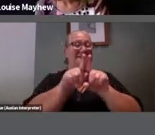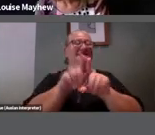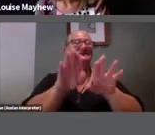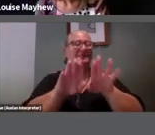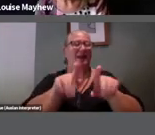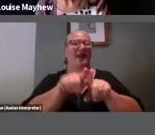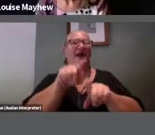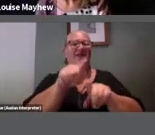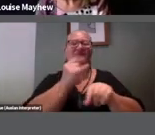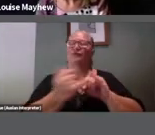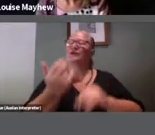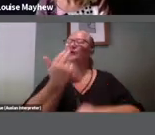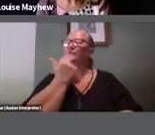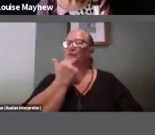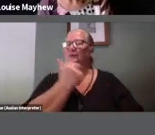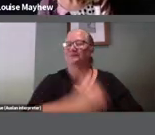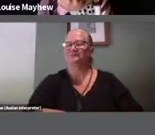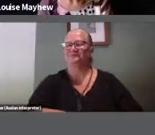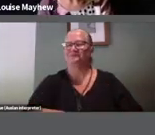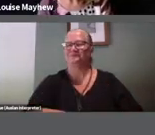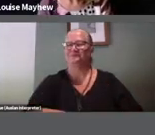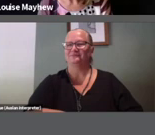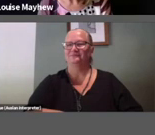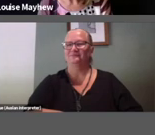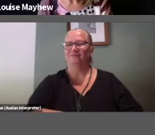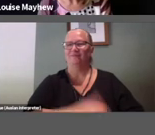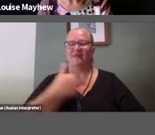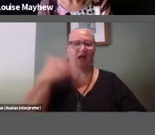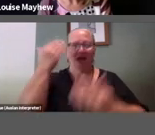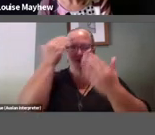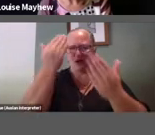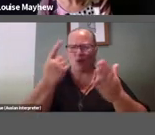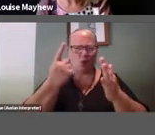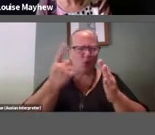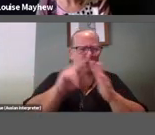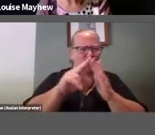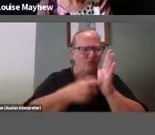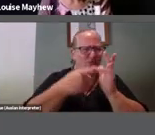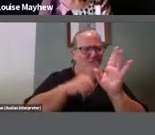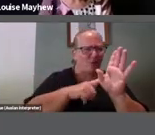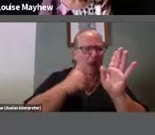I don't know who Roy and Matilda are, maybe Michaela will have to